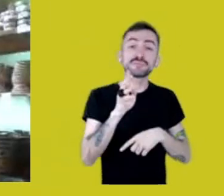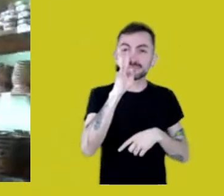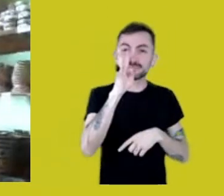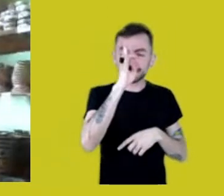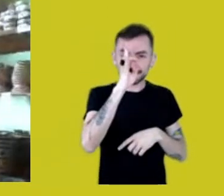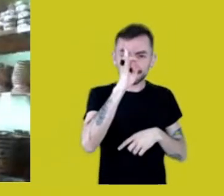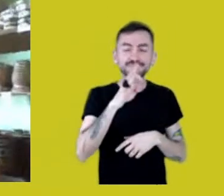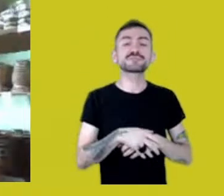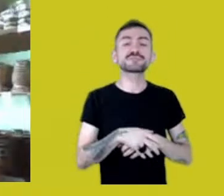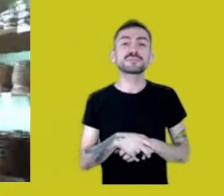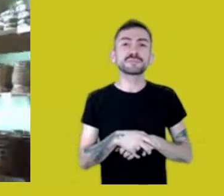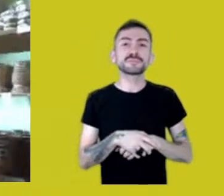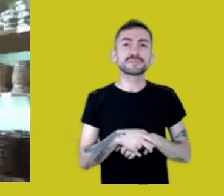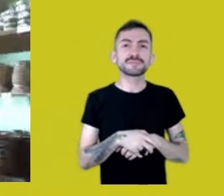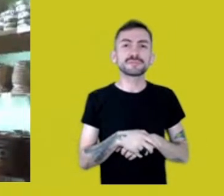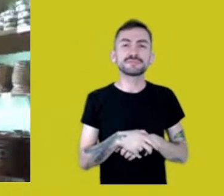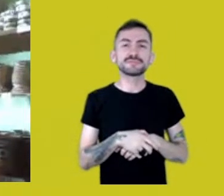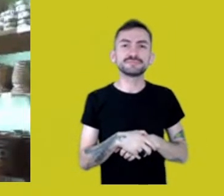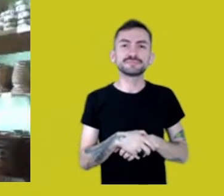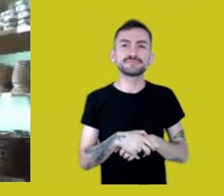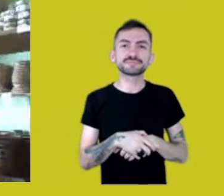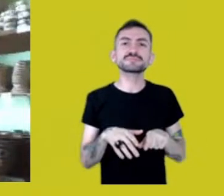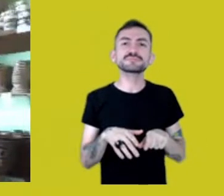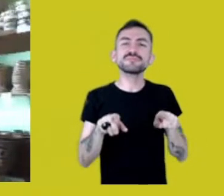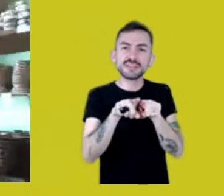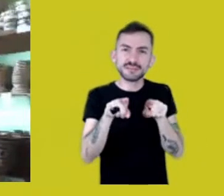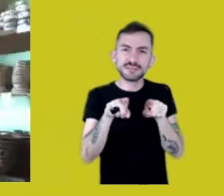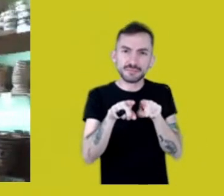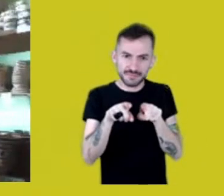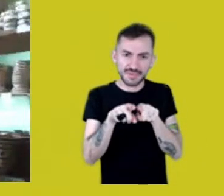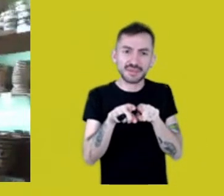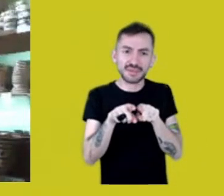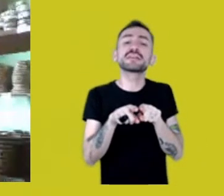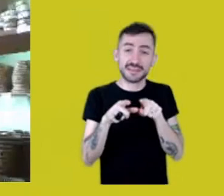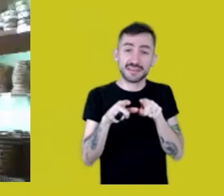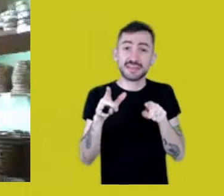with the war force,